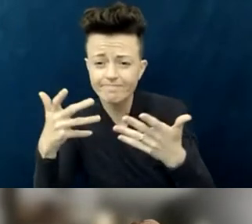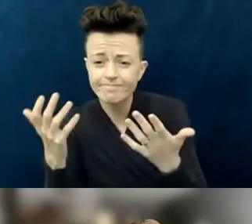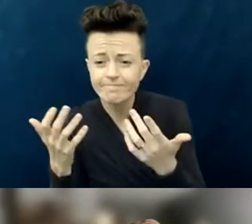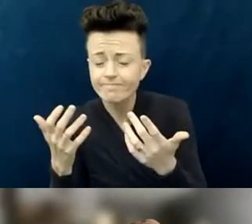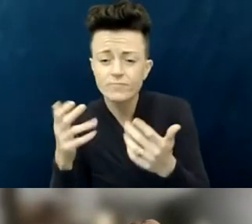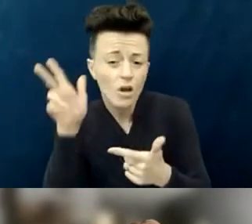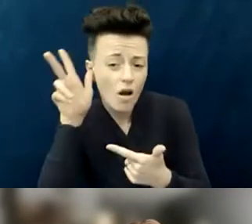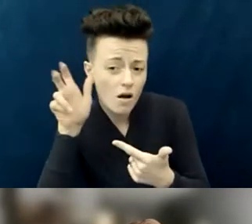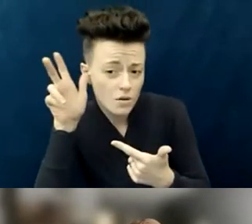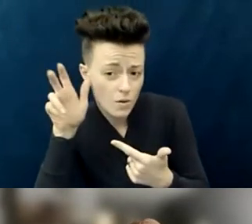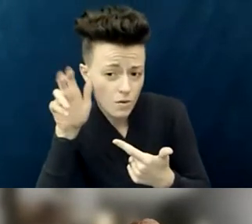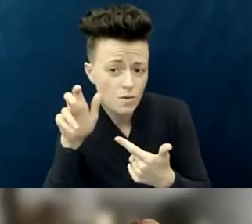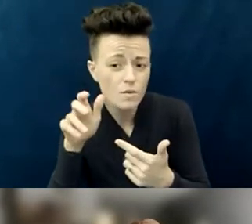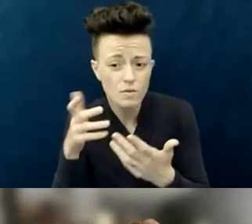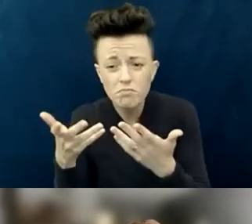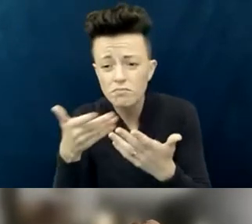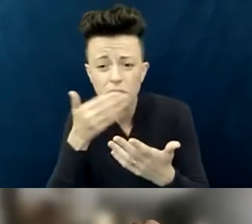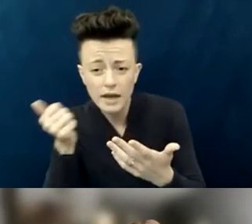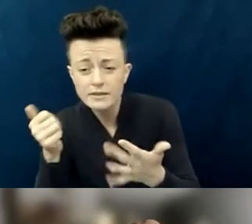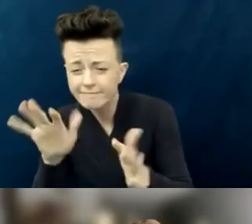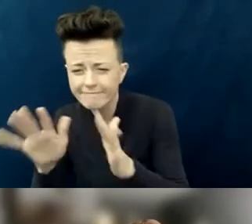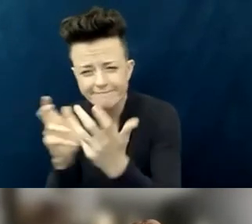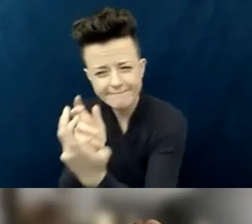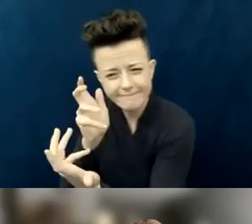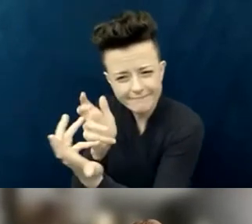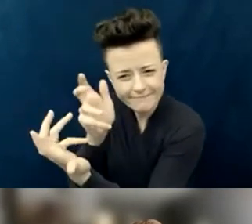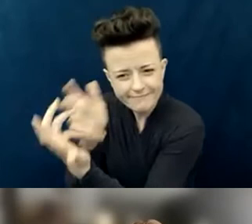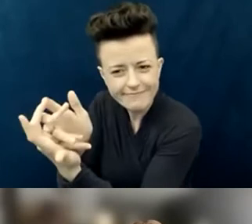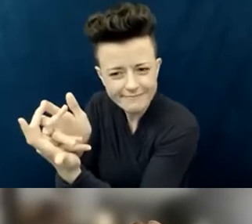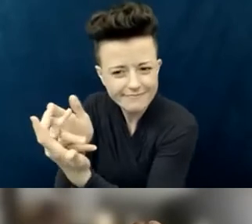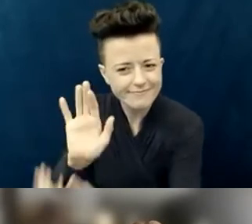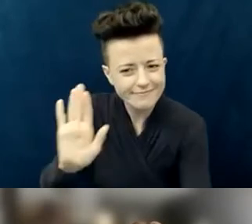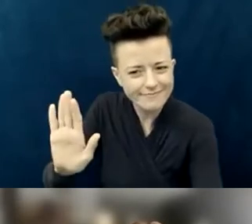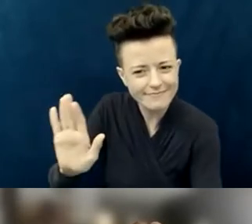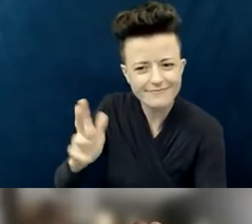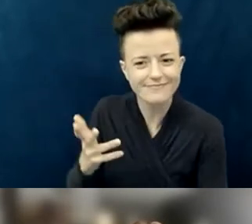in a conversation, do it that way. You have to start with being a good listener